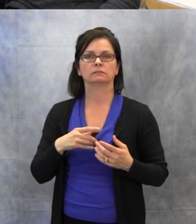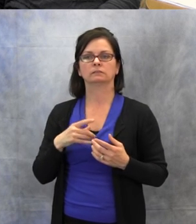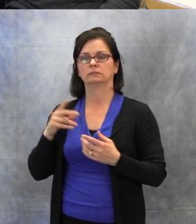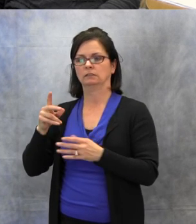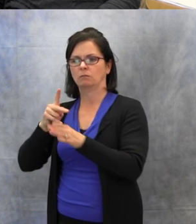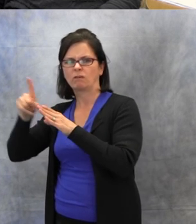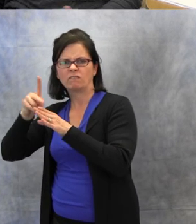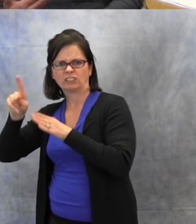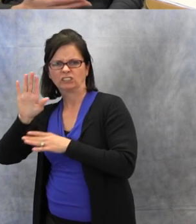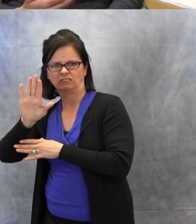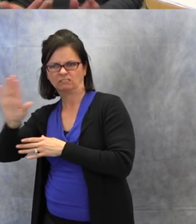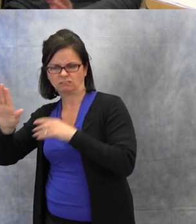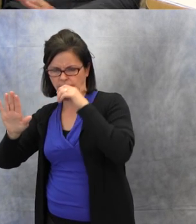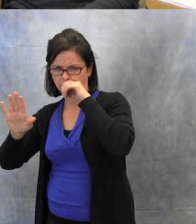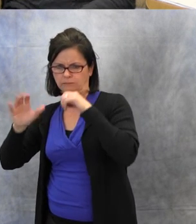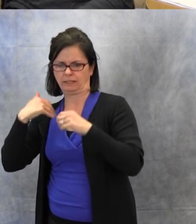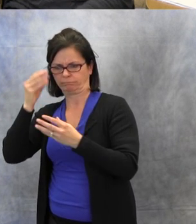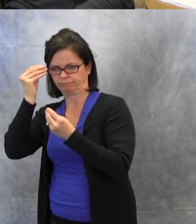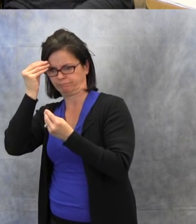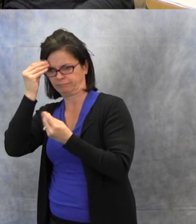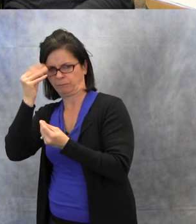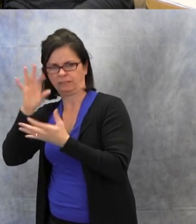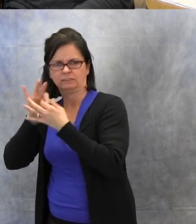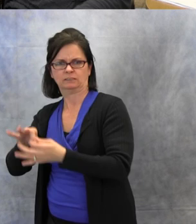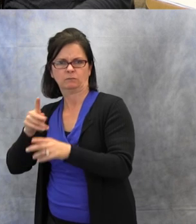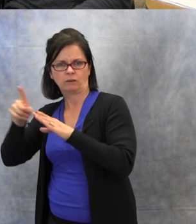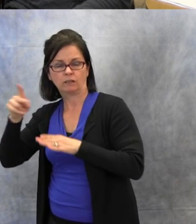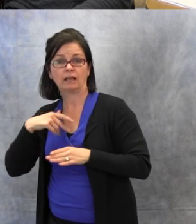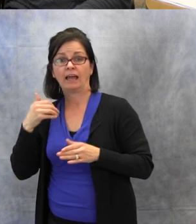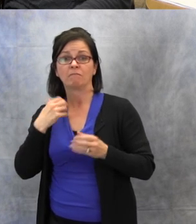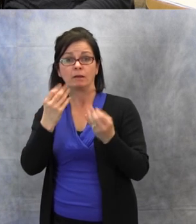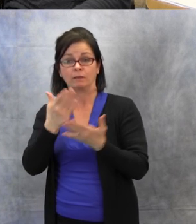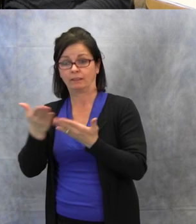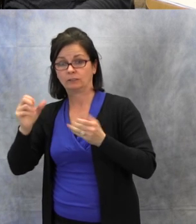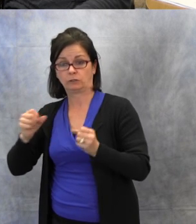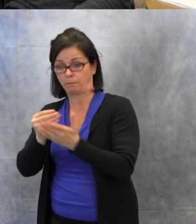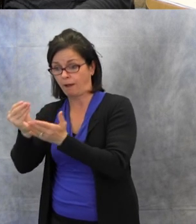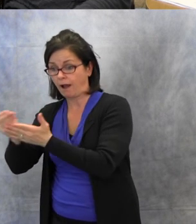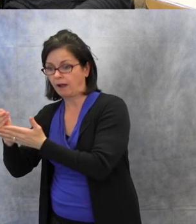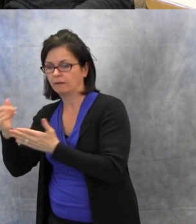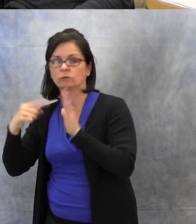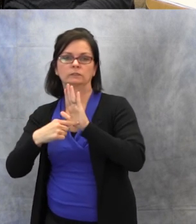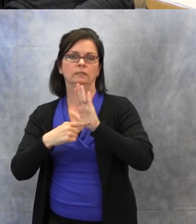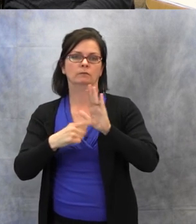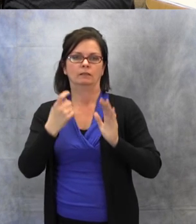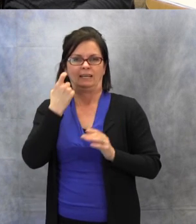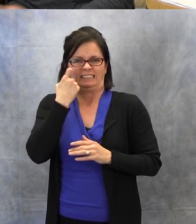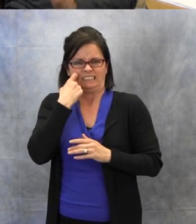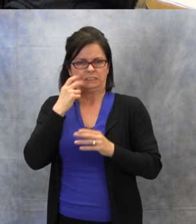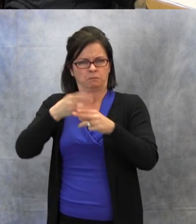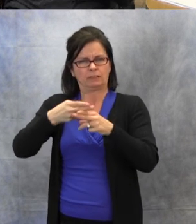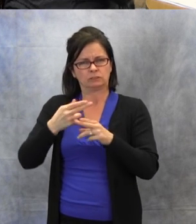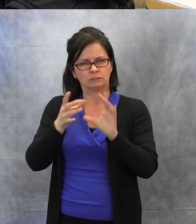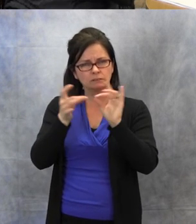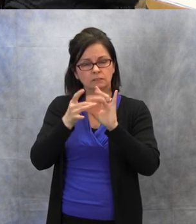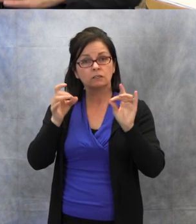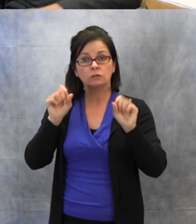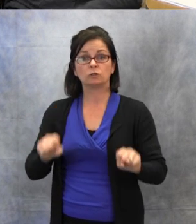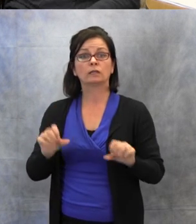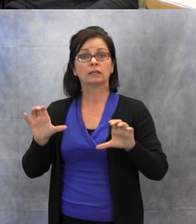And so like I just said earlier, that you could do some games to practice some of those skills. I have those shown right here,